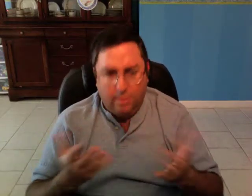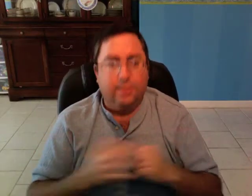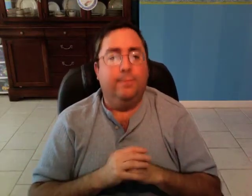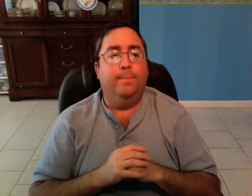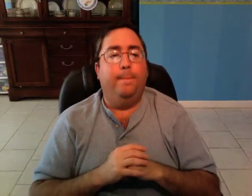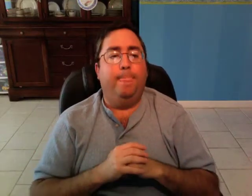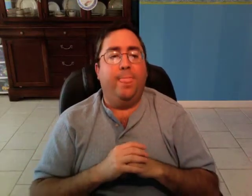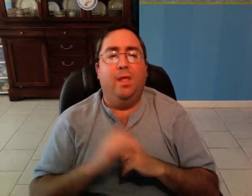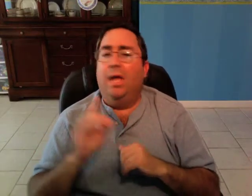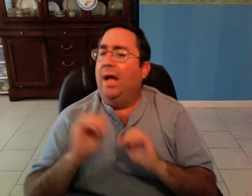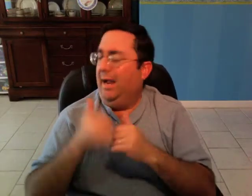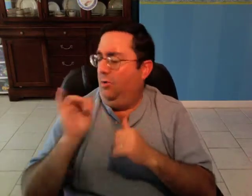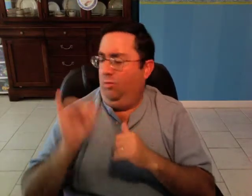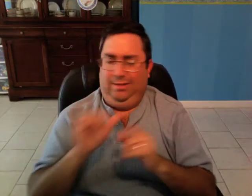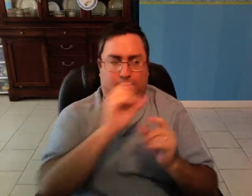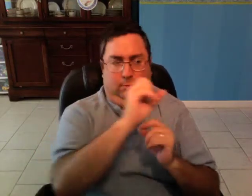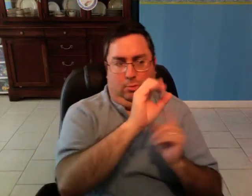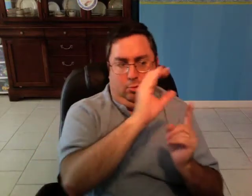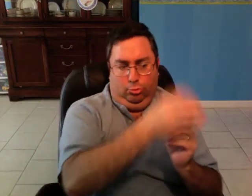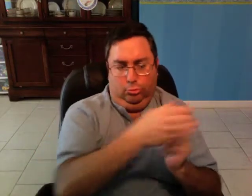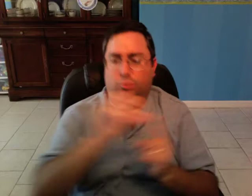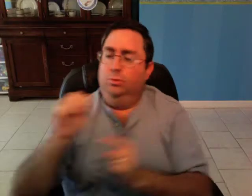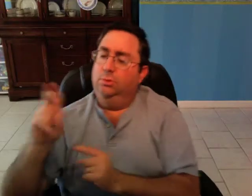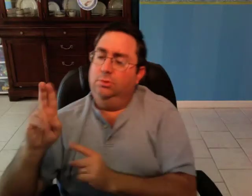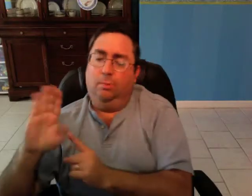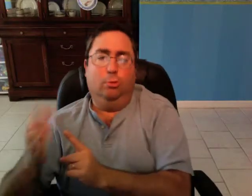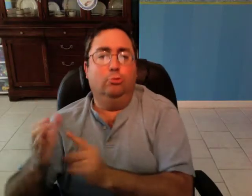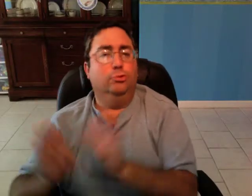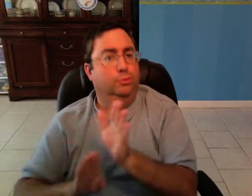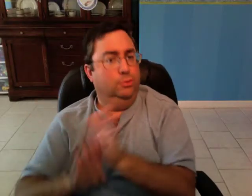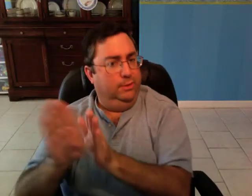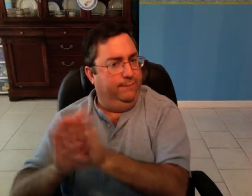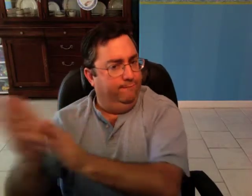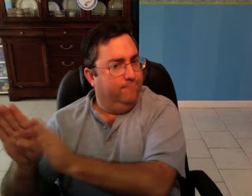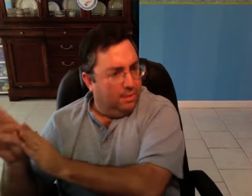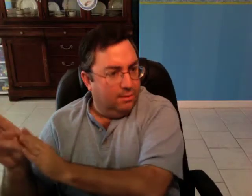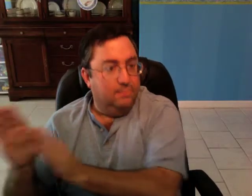How did they develop?